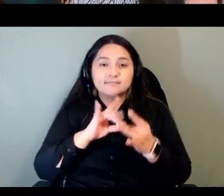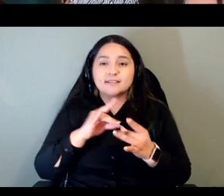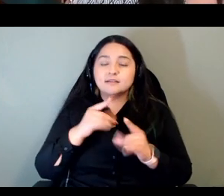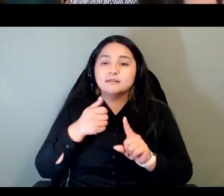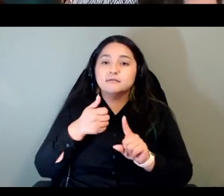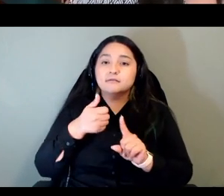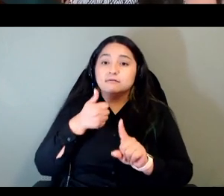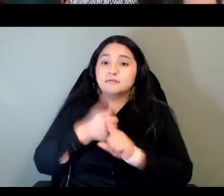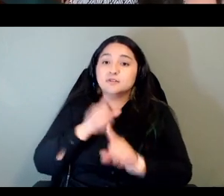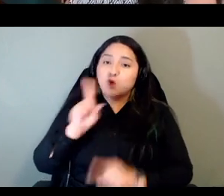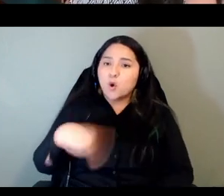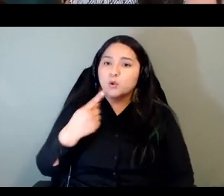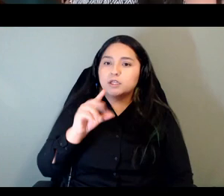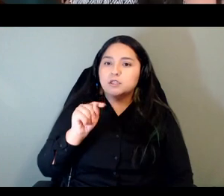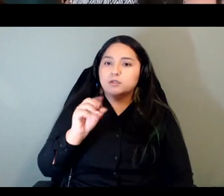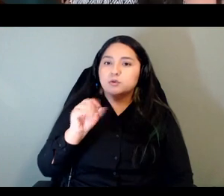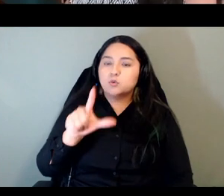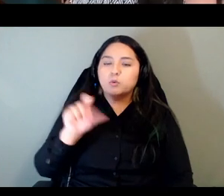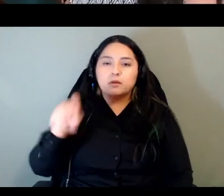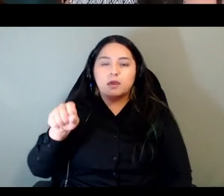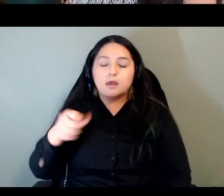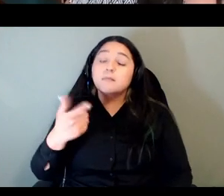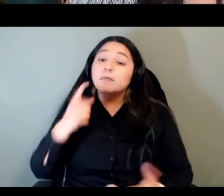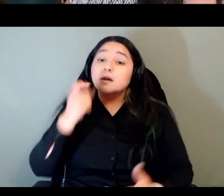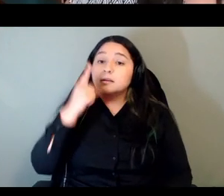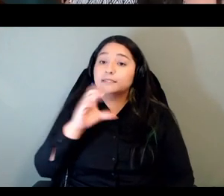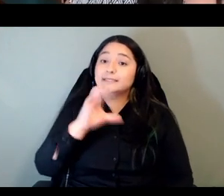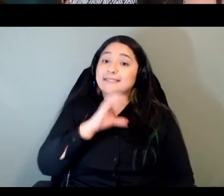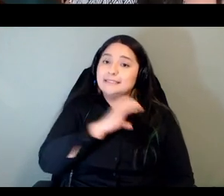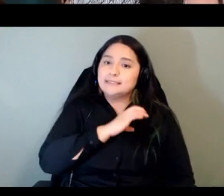from citizens because you know everyone's like oh rosetta stone i know that that they're